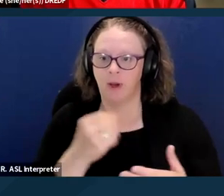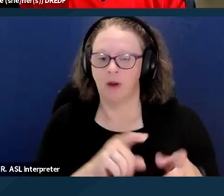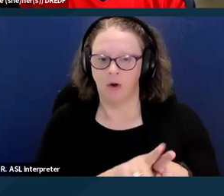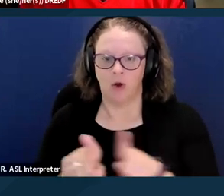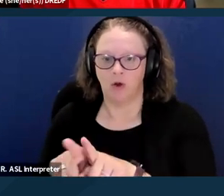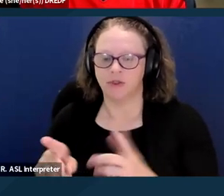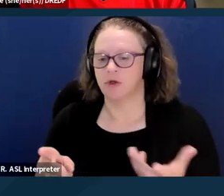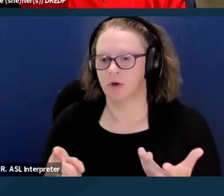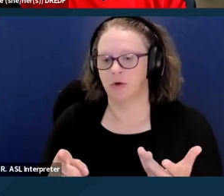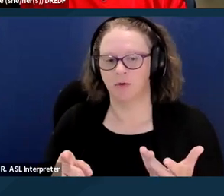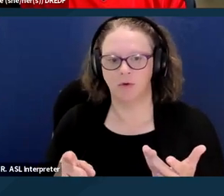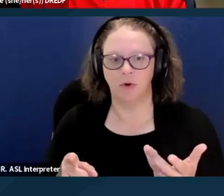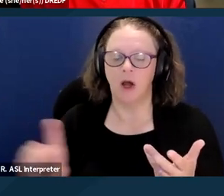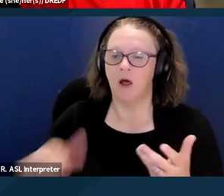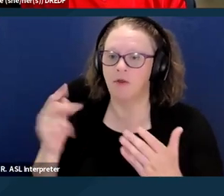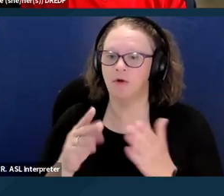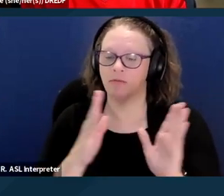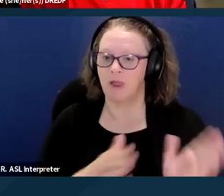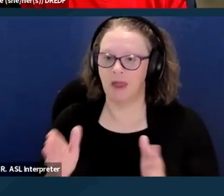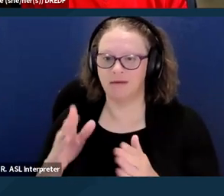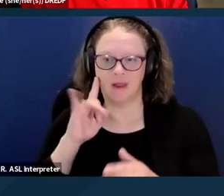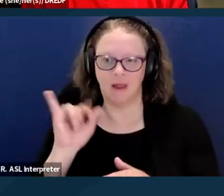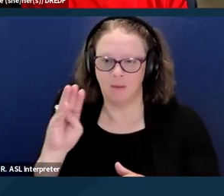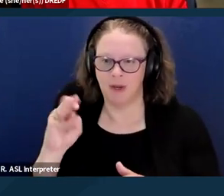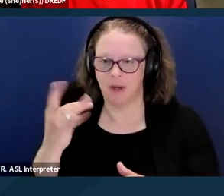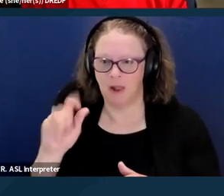Medicaid for the most part in California. So the two,